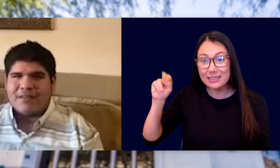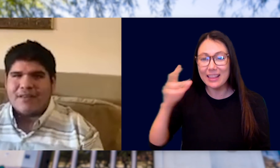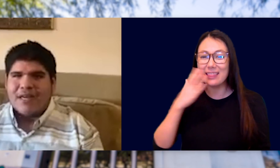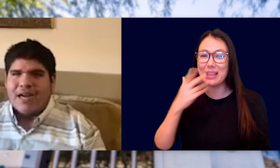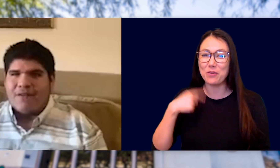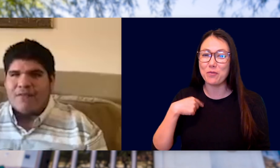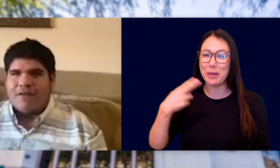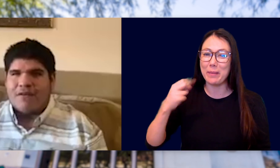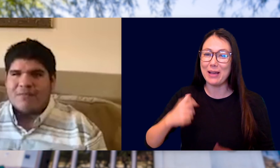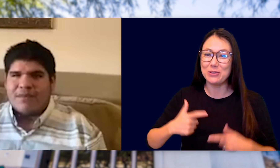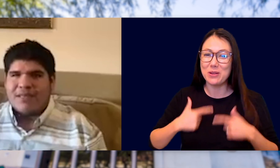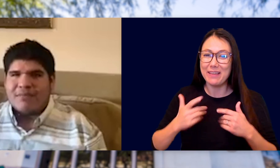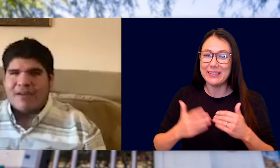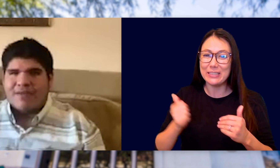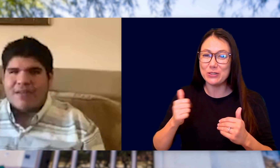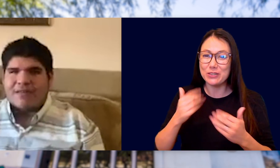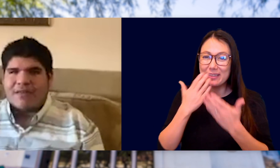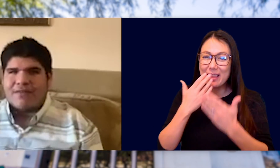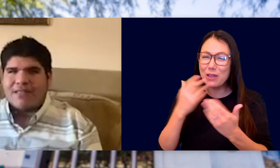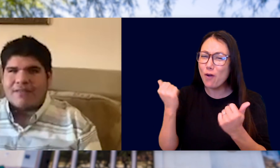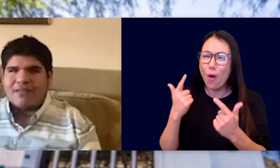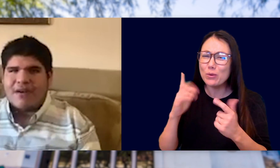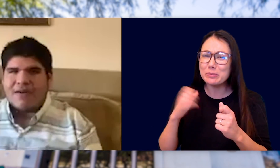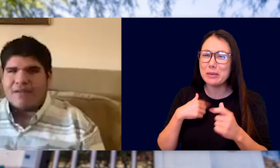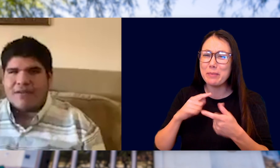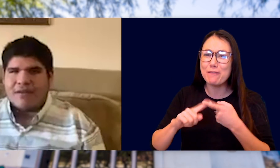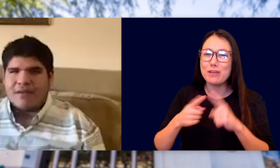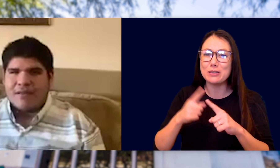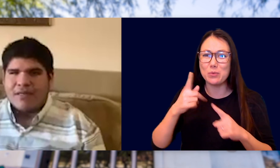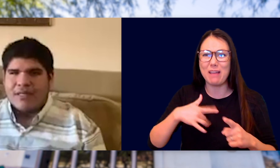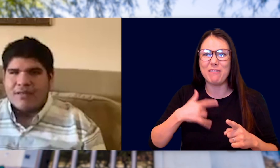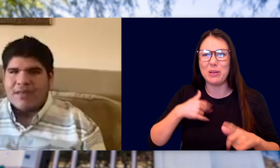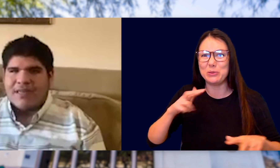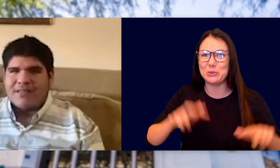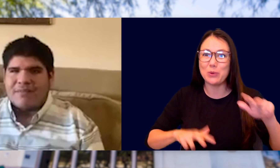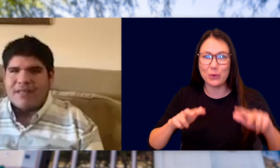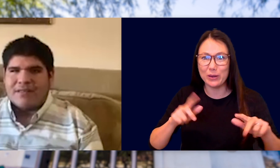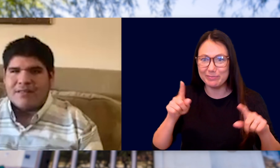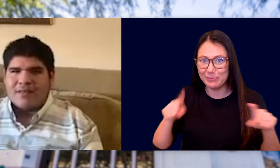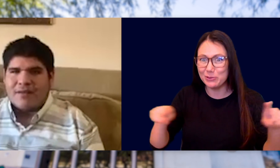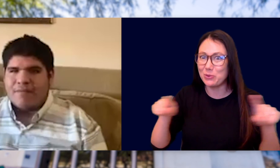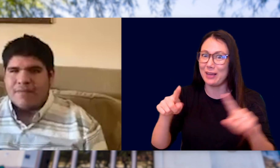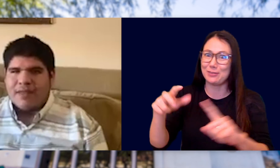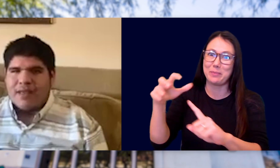AND FOR ALWAYS BEING MY FRIENDS WHEN I FELT I WAS TOO AWKWARD. YOU GUYS ARE THE BEST.